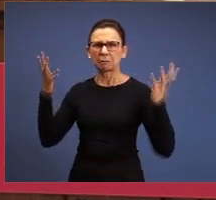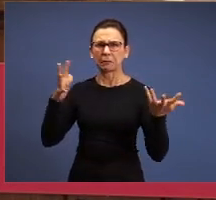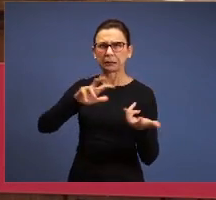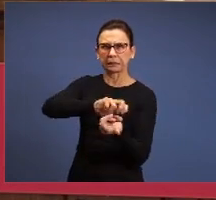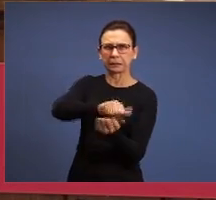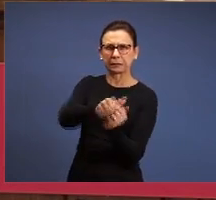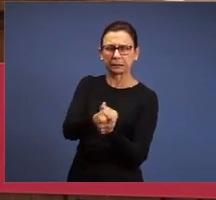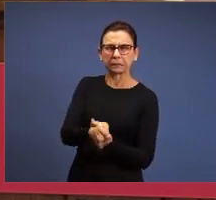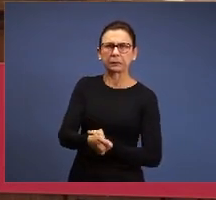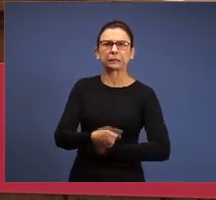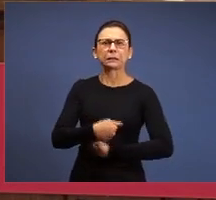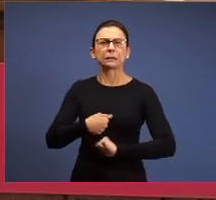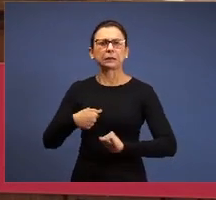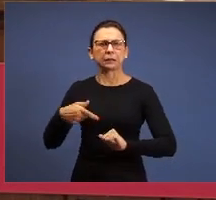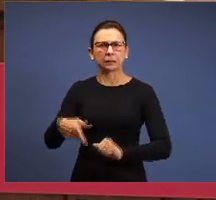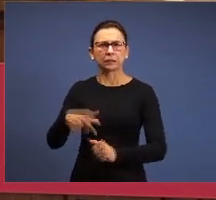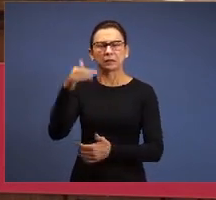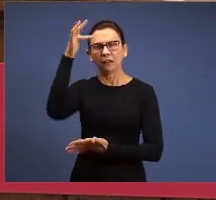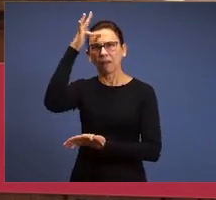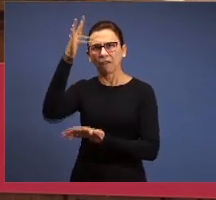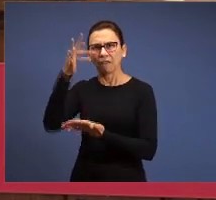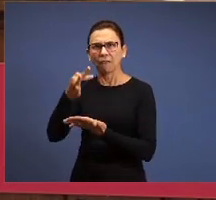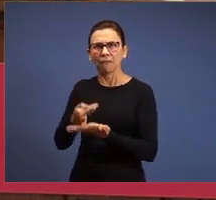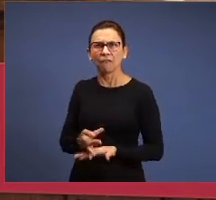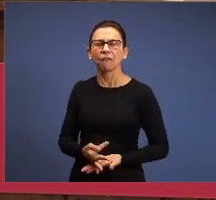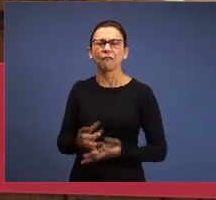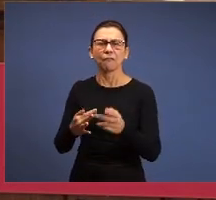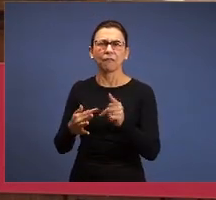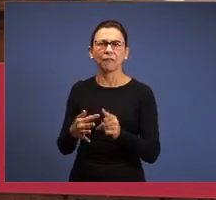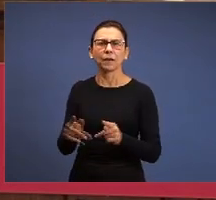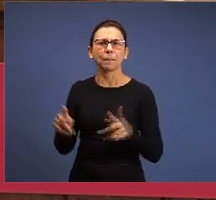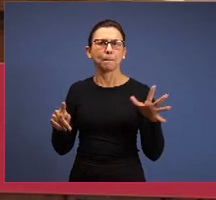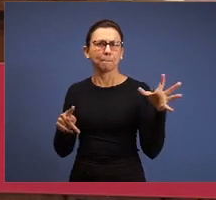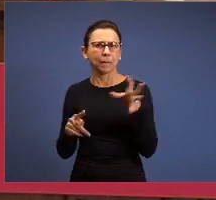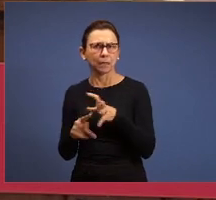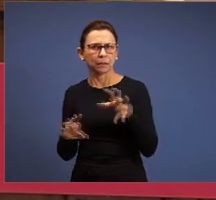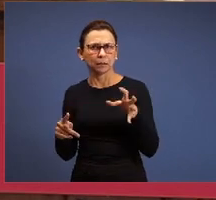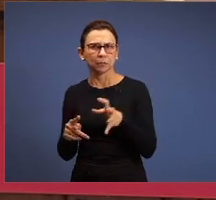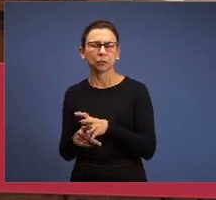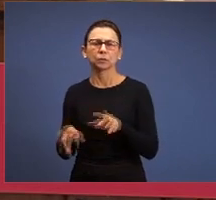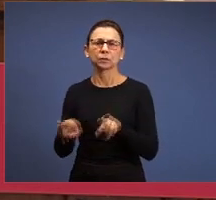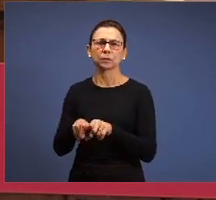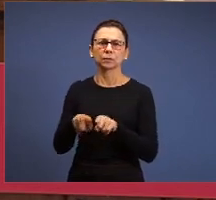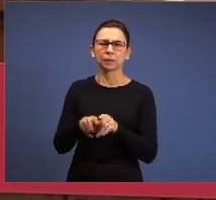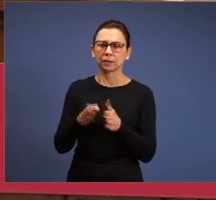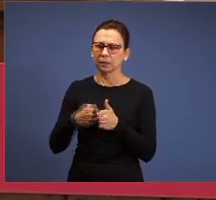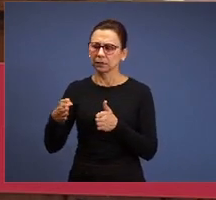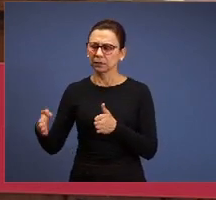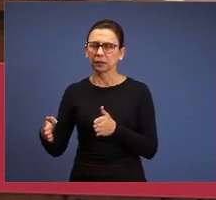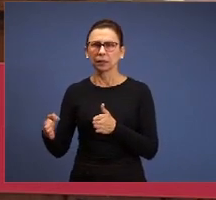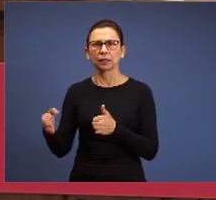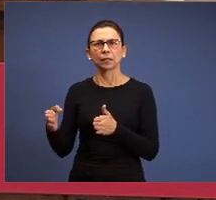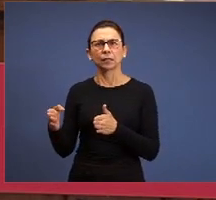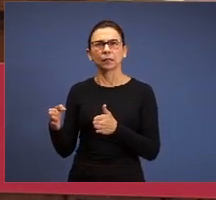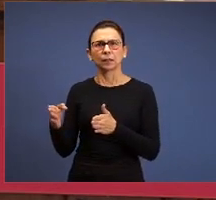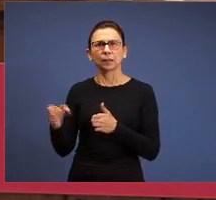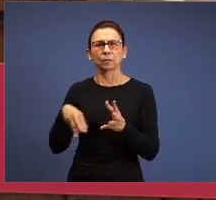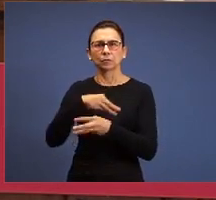the death of faith: in Pergamos, she lived here, in Thyatira: a mixture of religion, here she